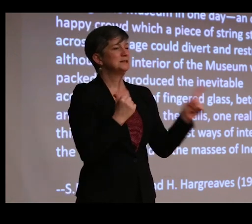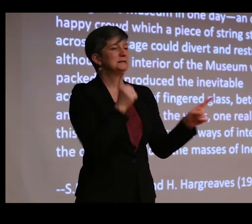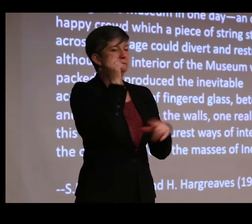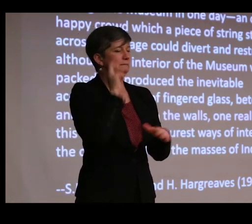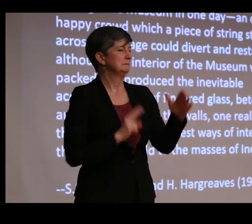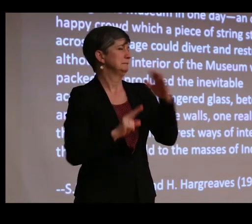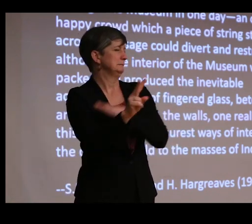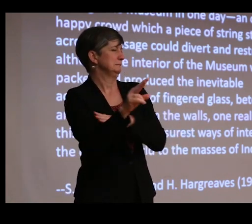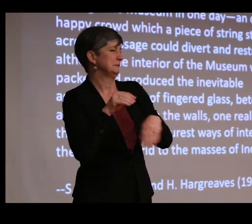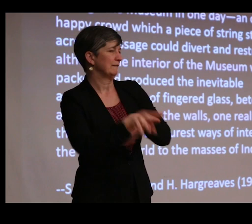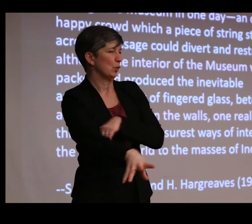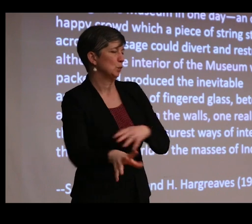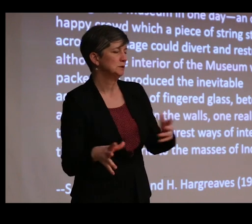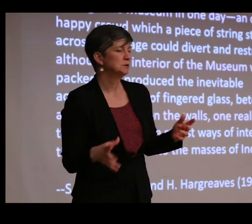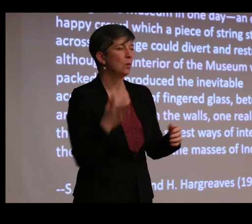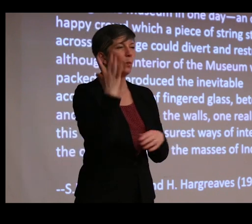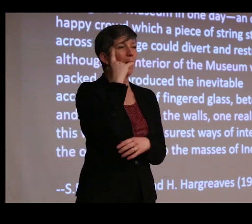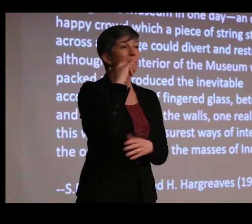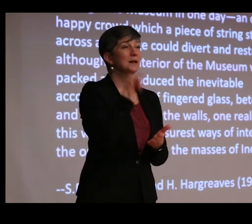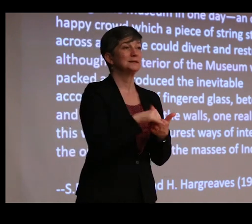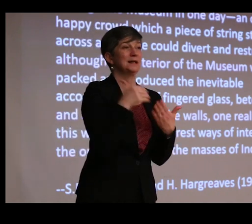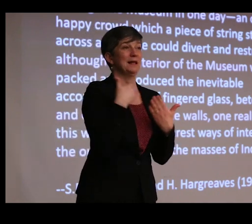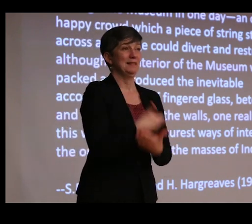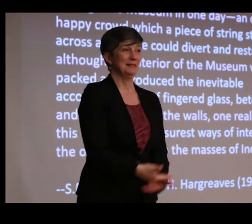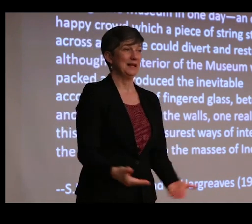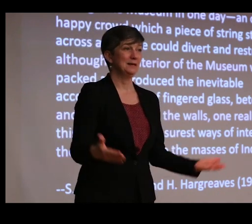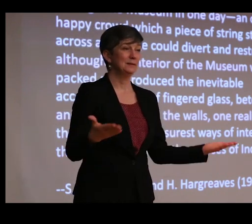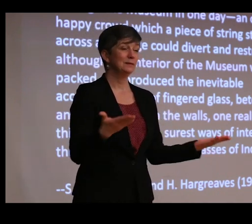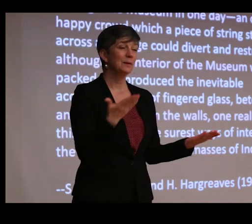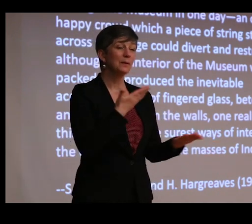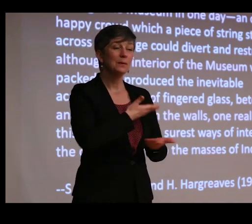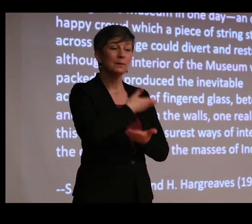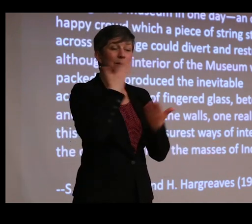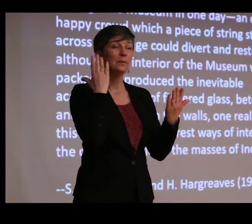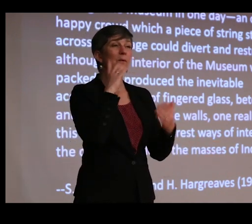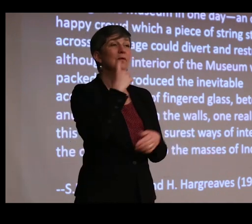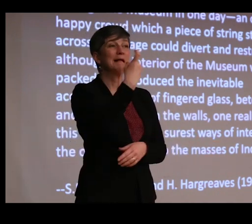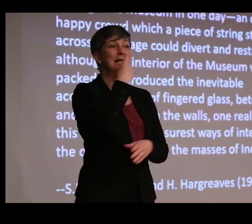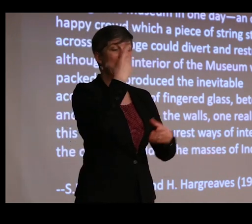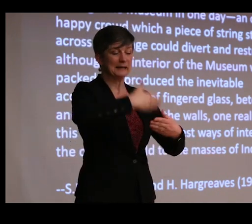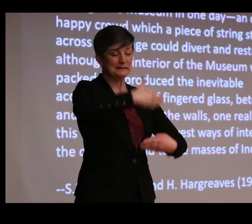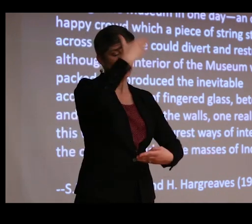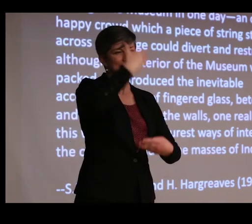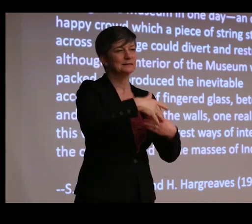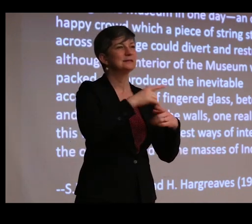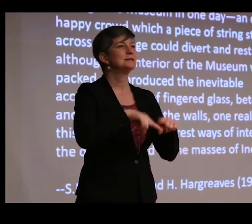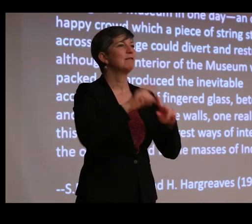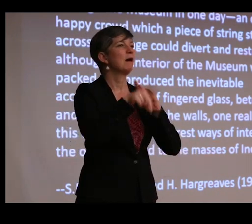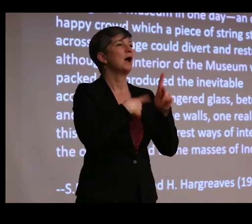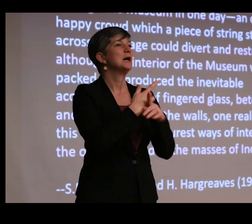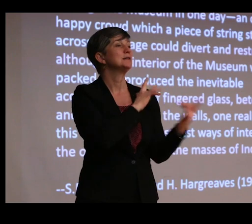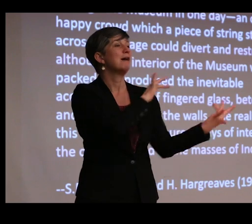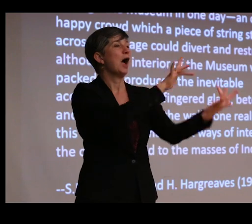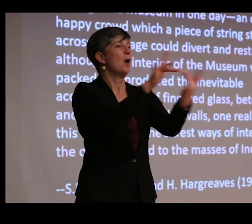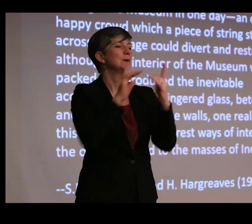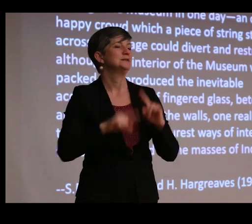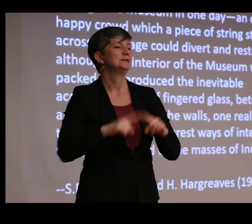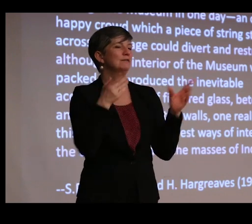influences because things unencumbered by glass cases do their own kinds of outreach in unsettling ways.